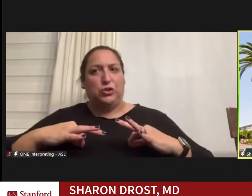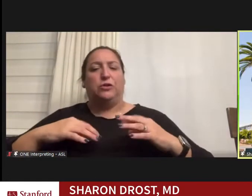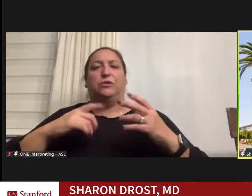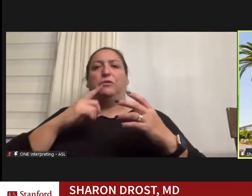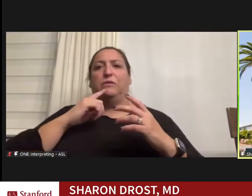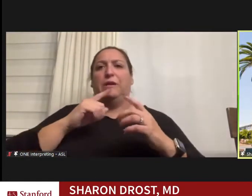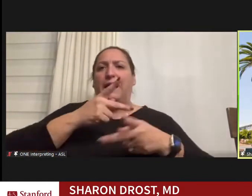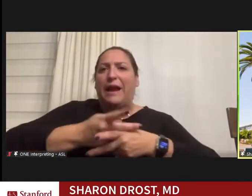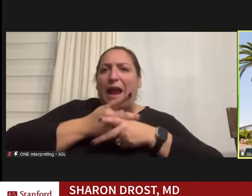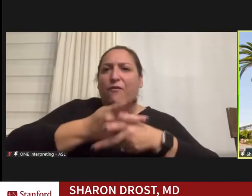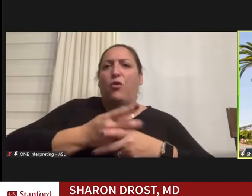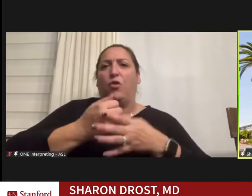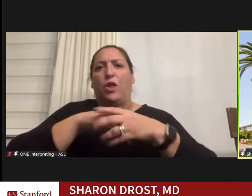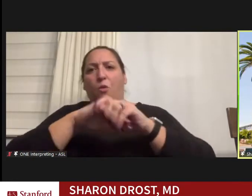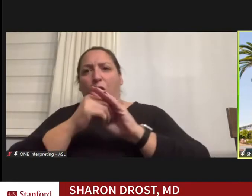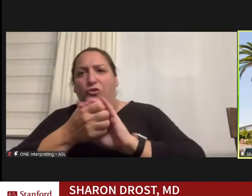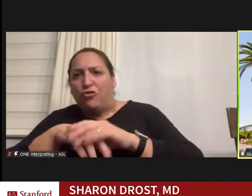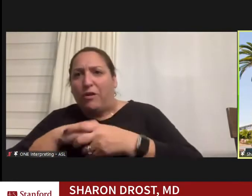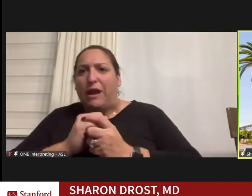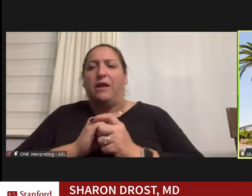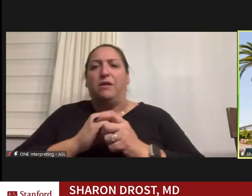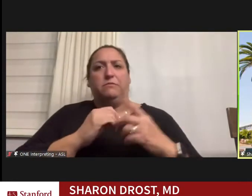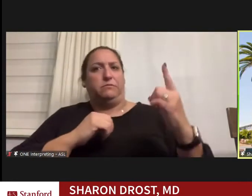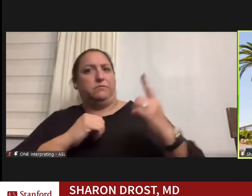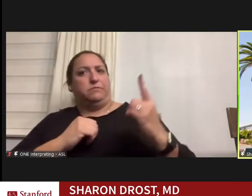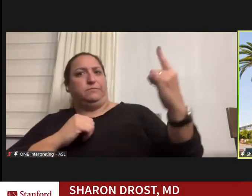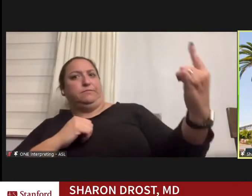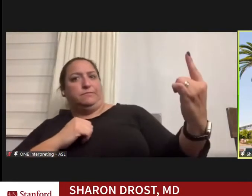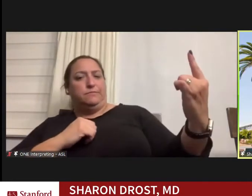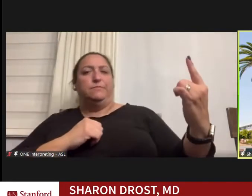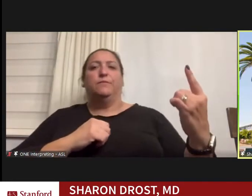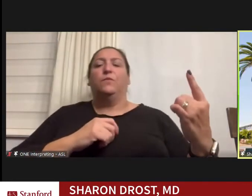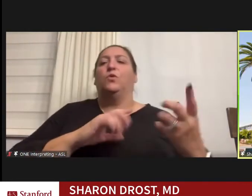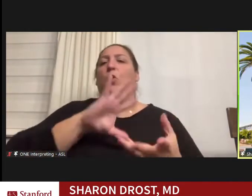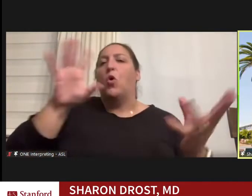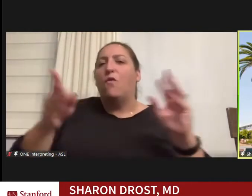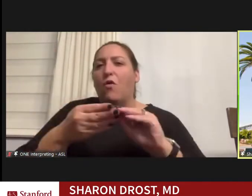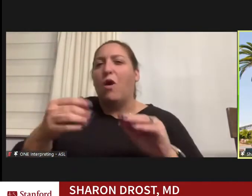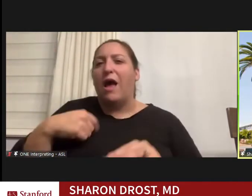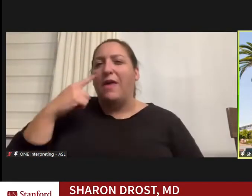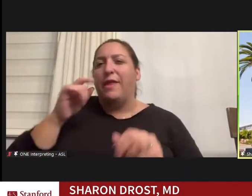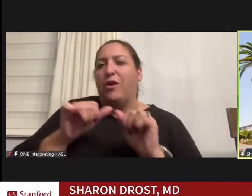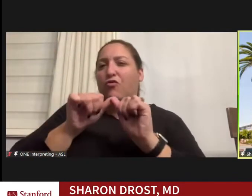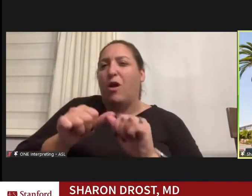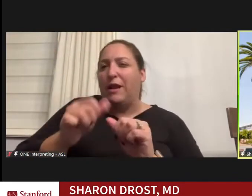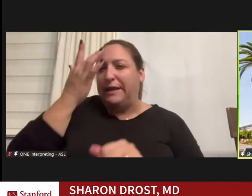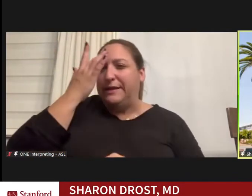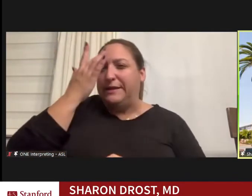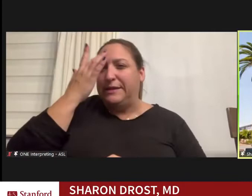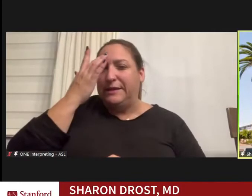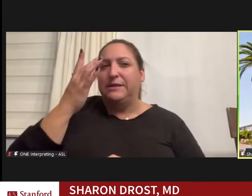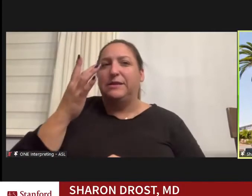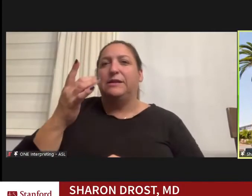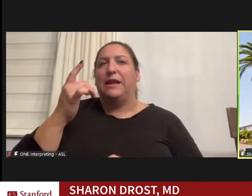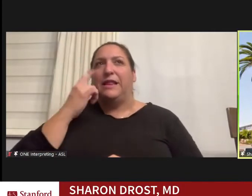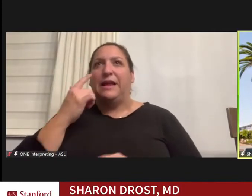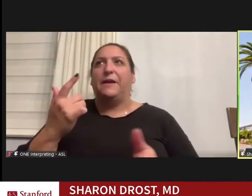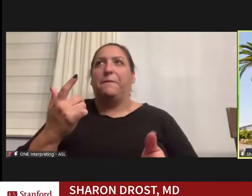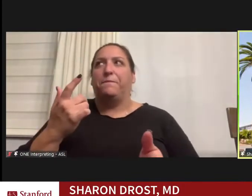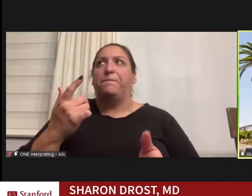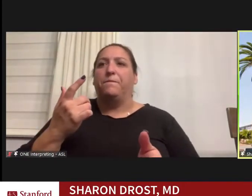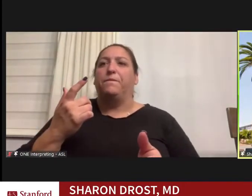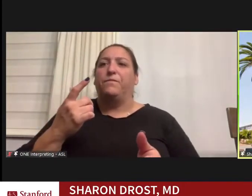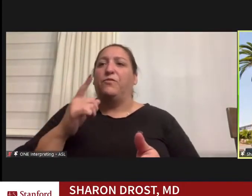hands, etc. So overall I think chronic illness is a drop in the bucket compared to